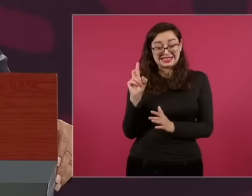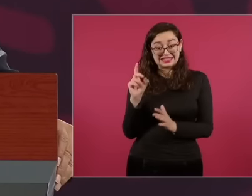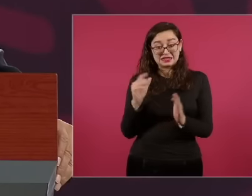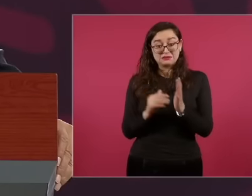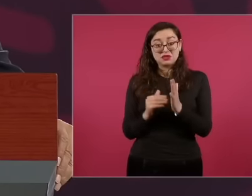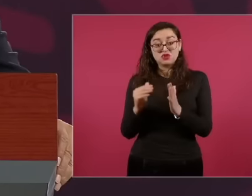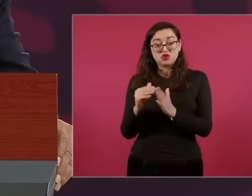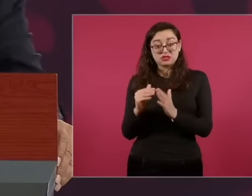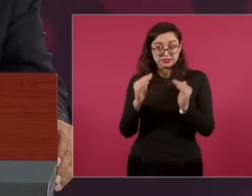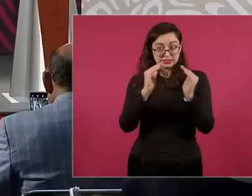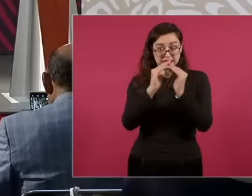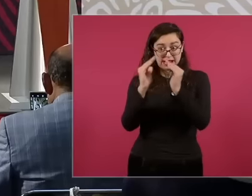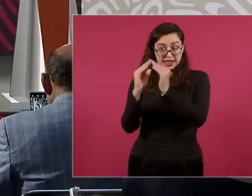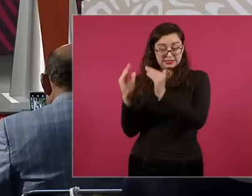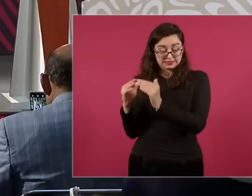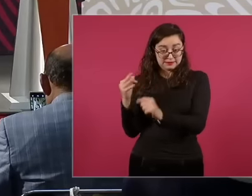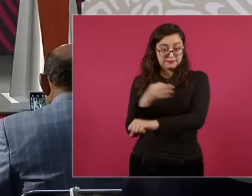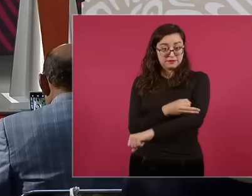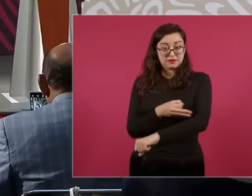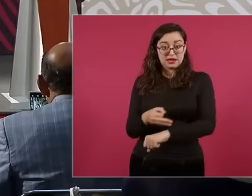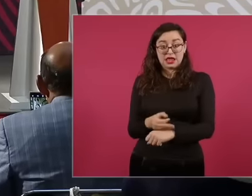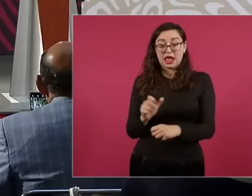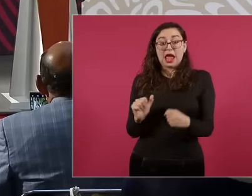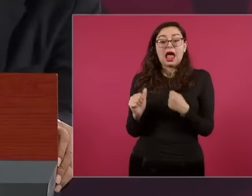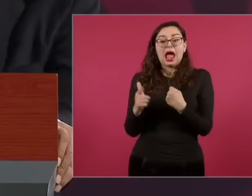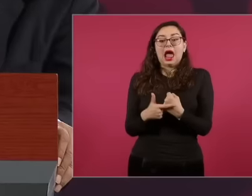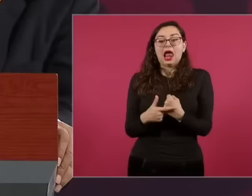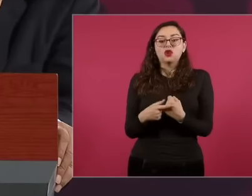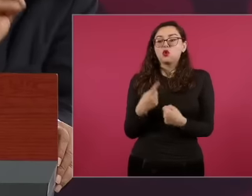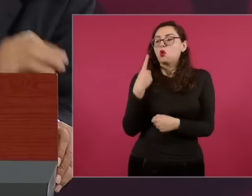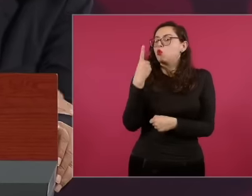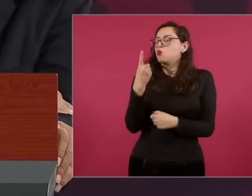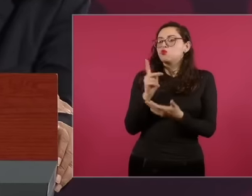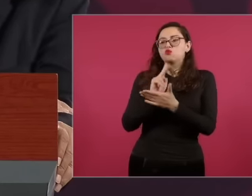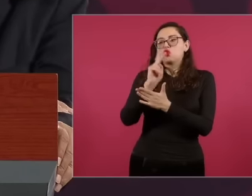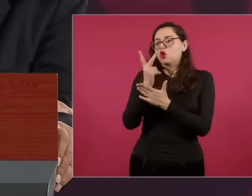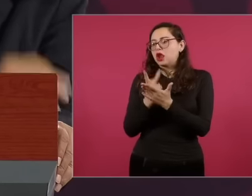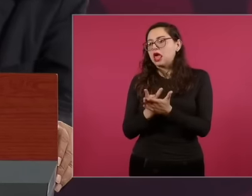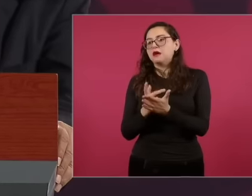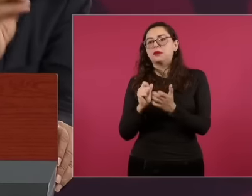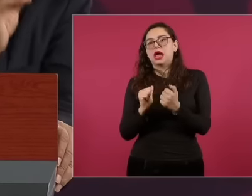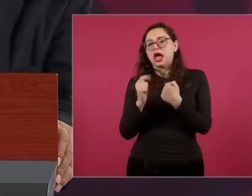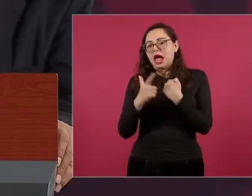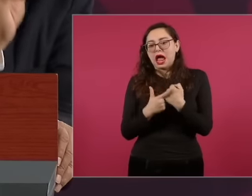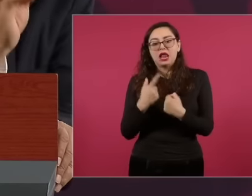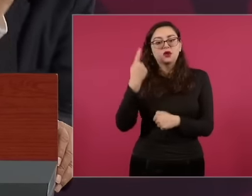comes at least support, a welfare program or a small portion of the